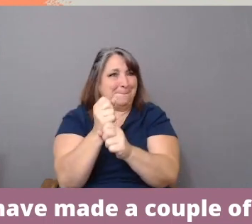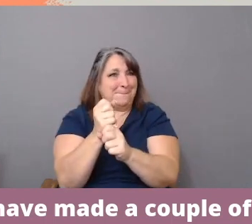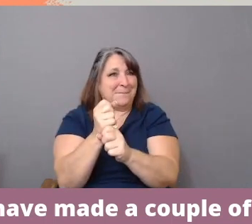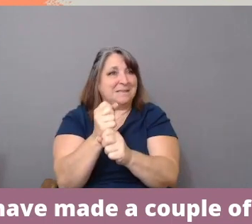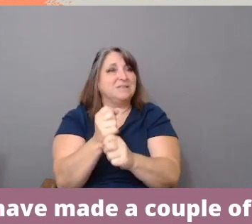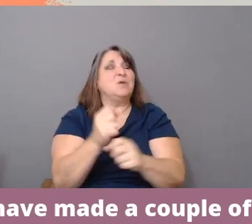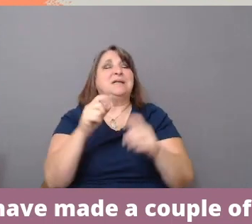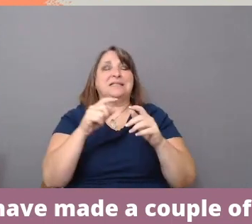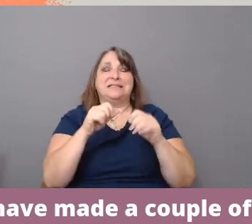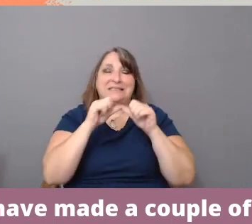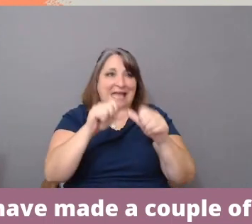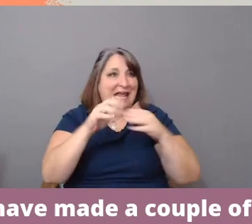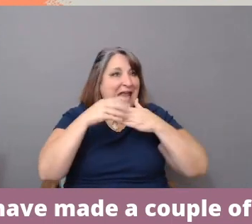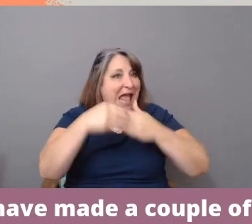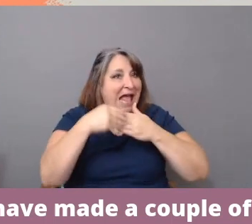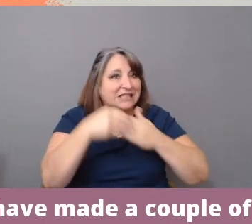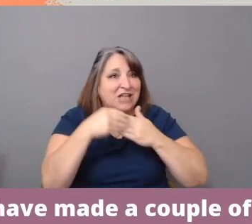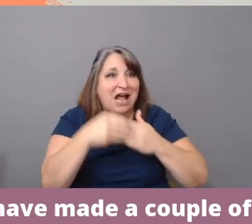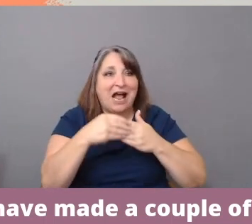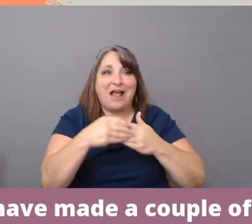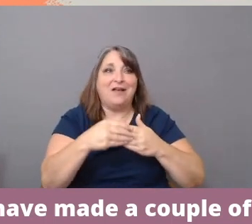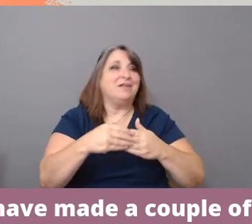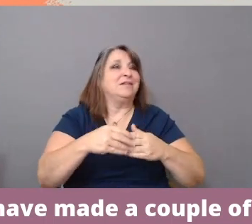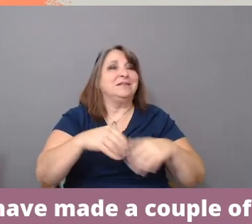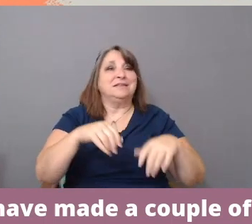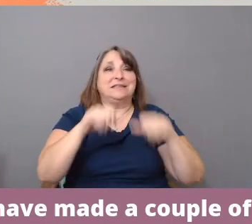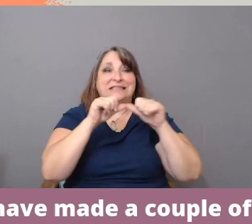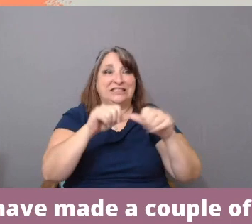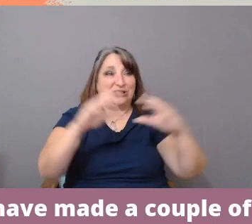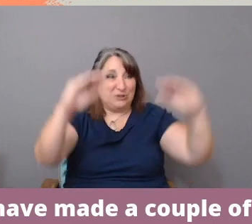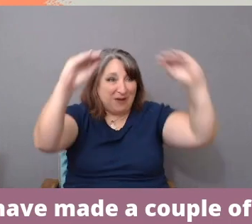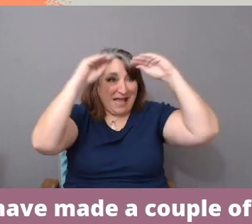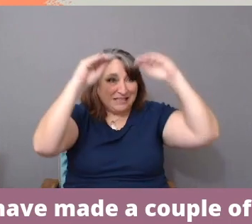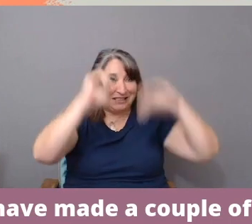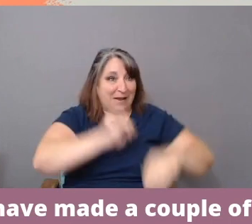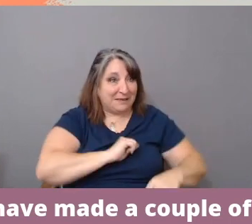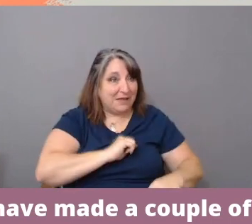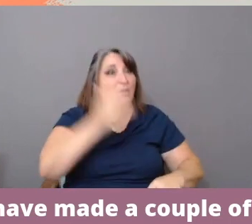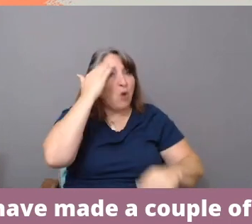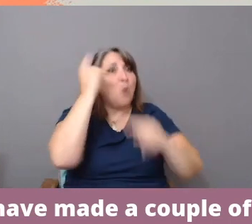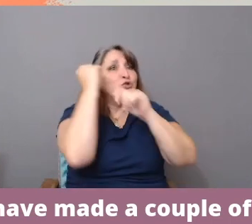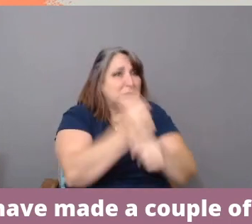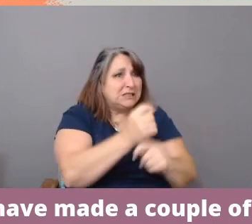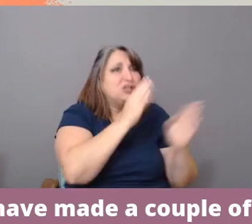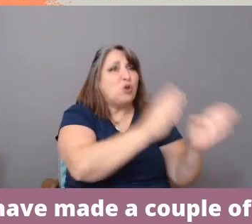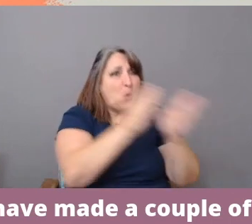and to know the traditional ways, know my art form,